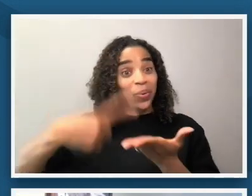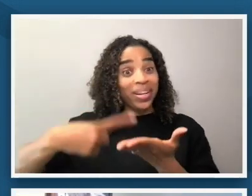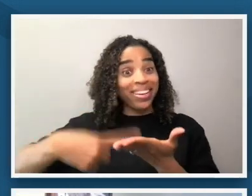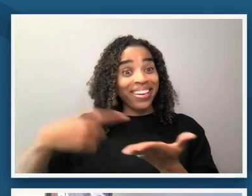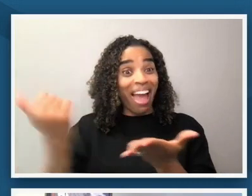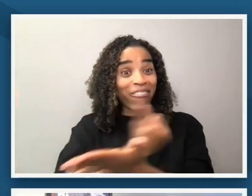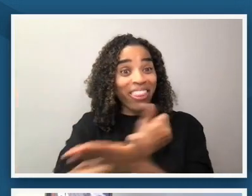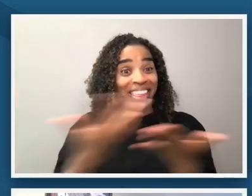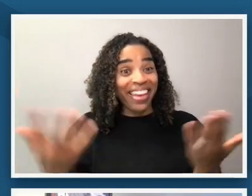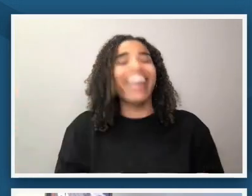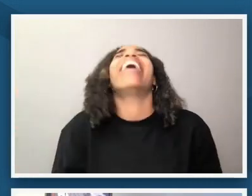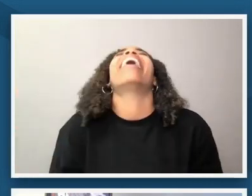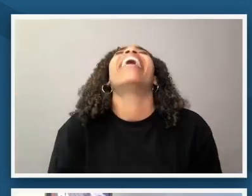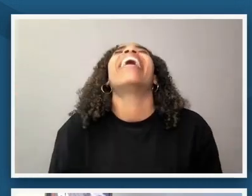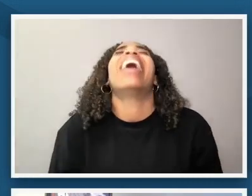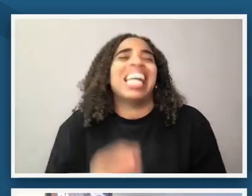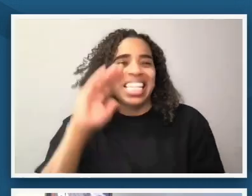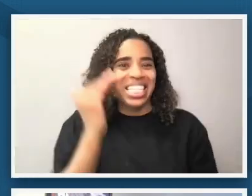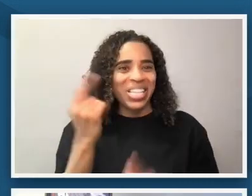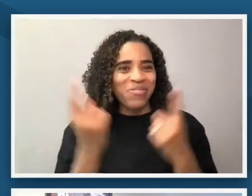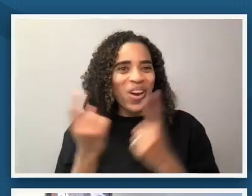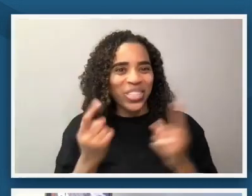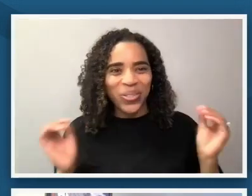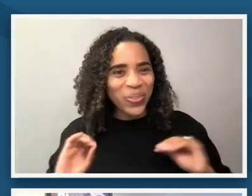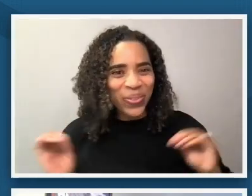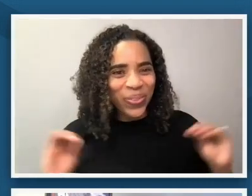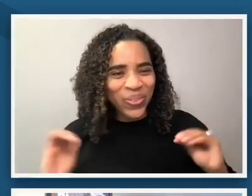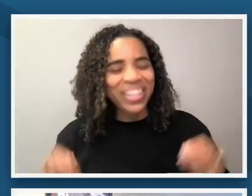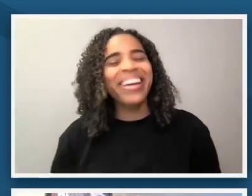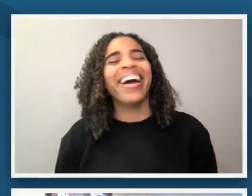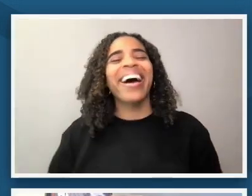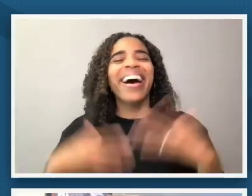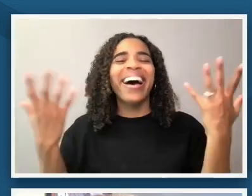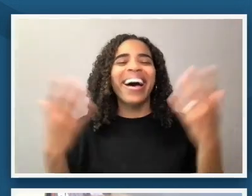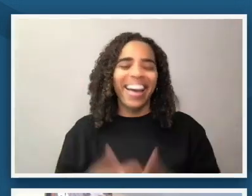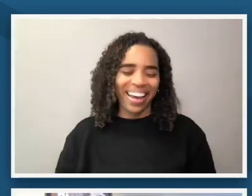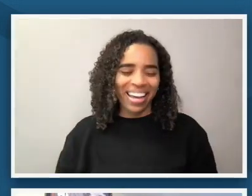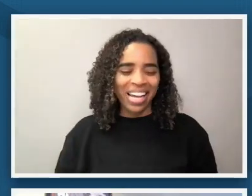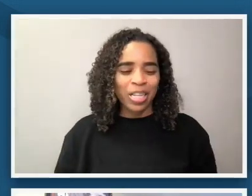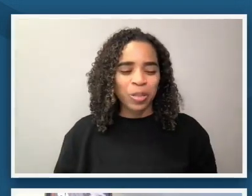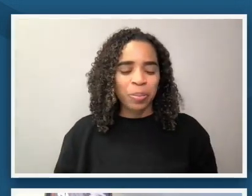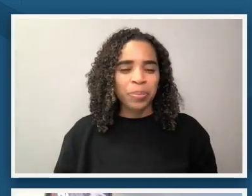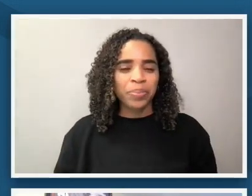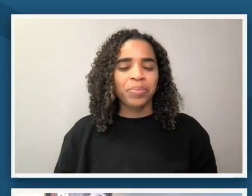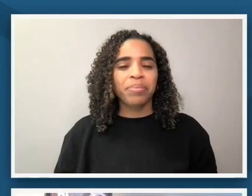know i know so comprehensive